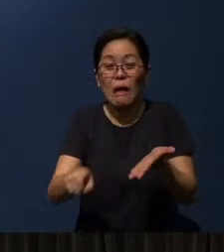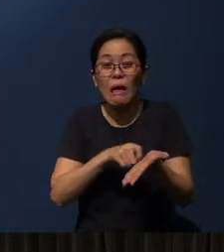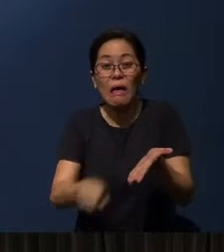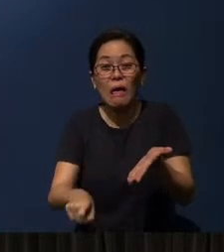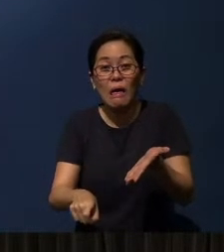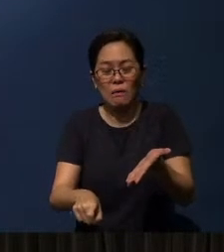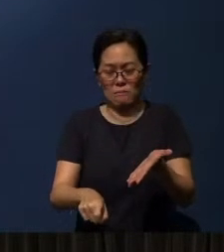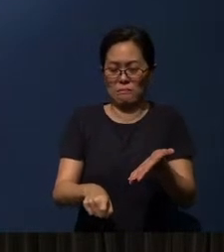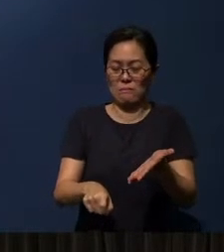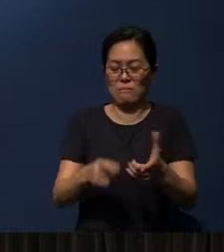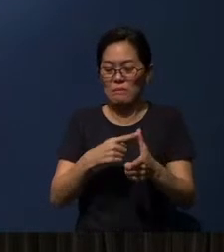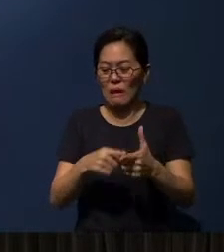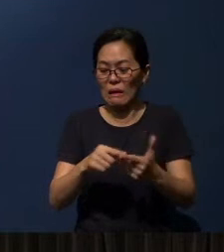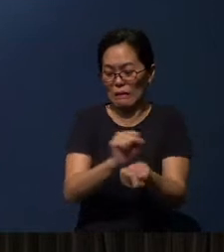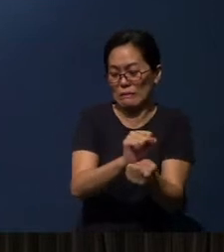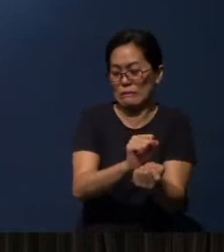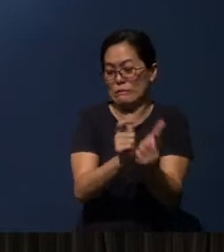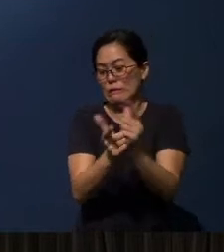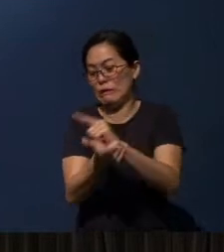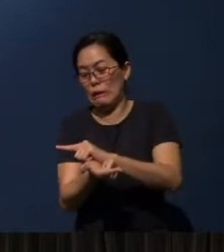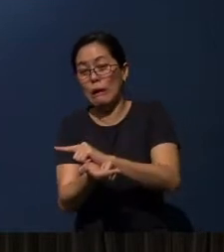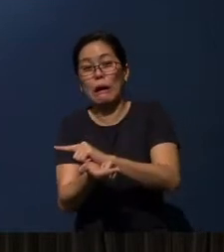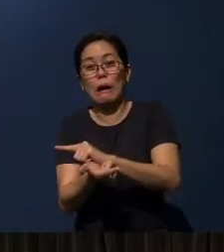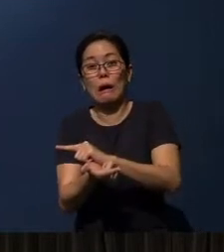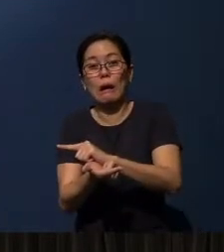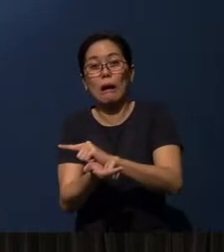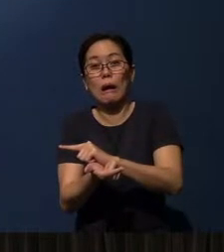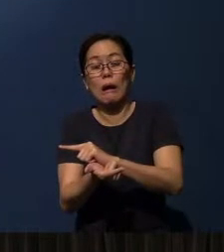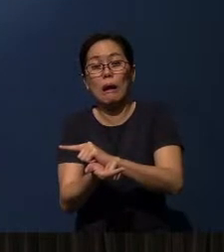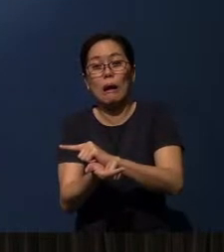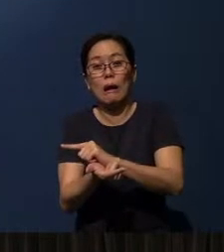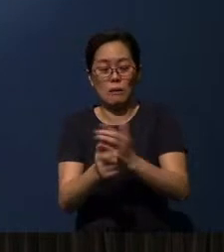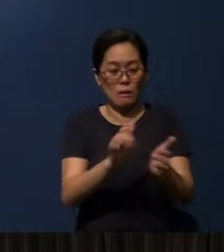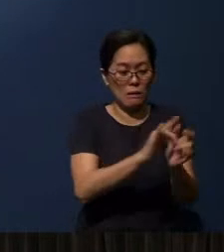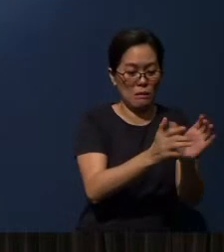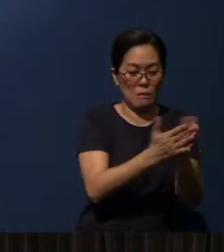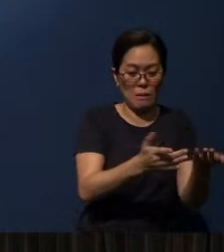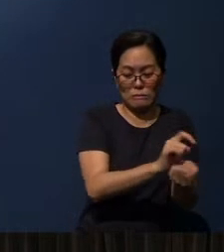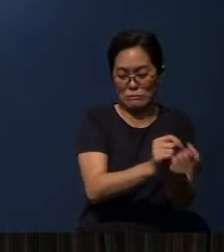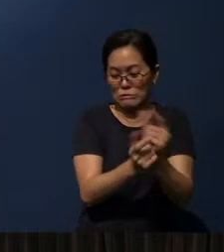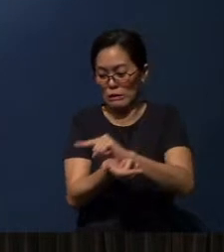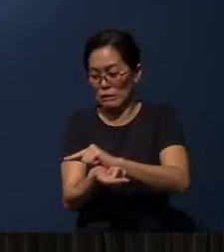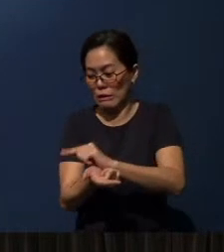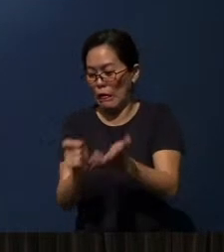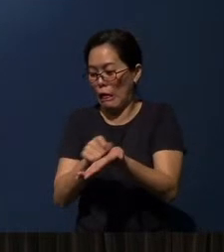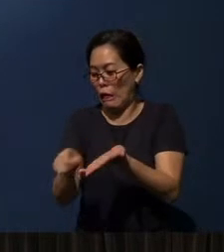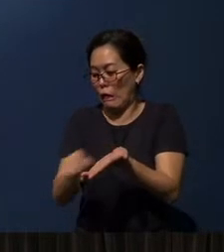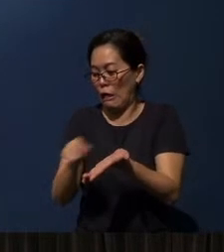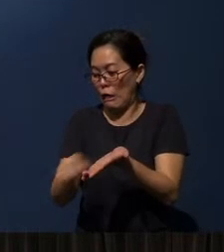And then to translate the Bible into their language and put them in the script.